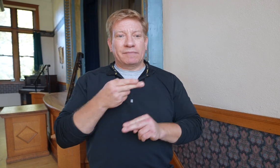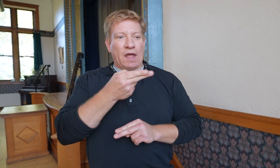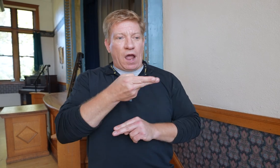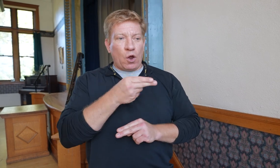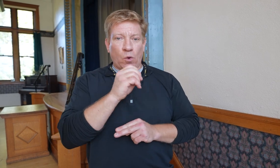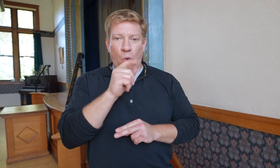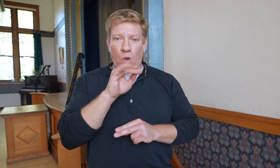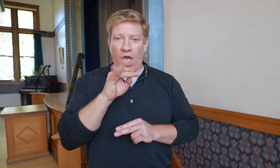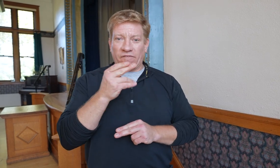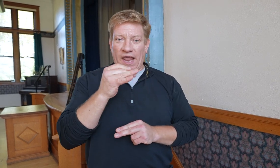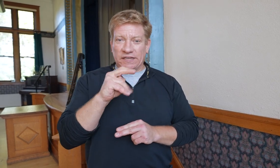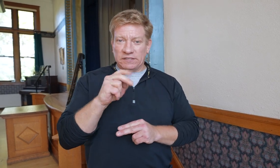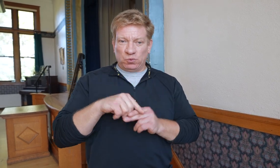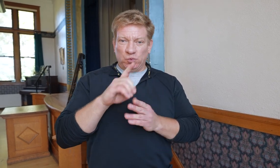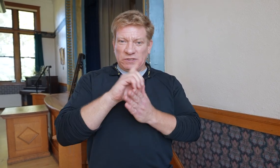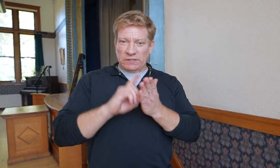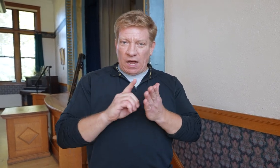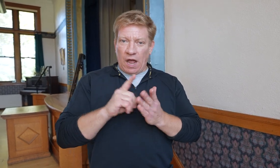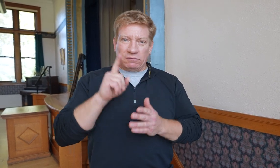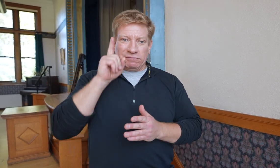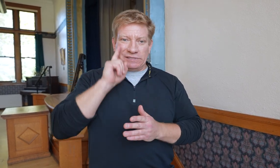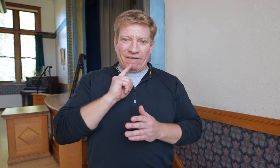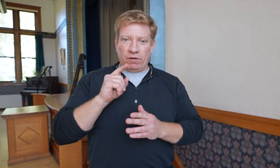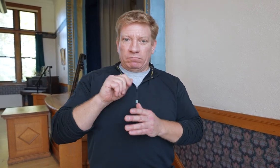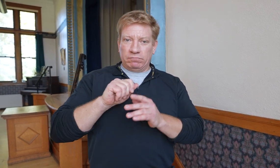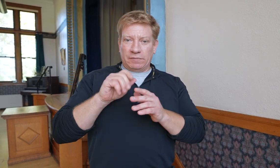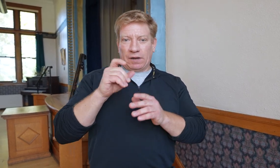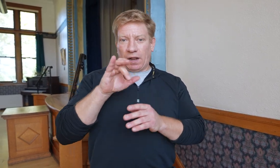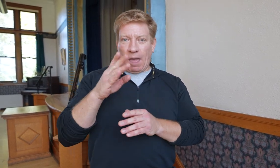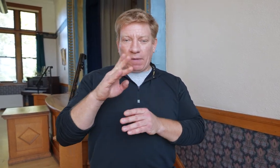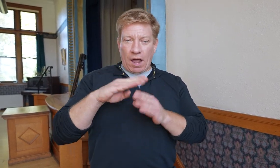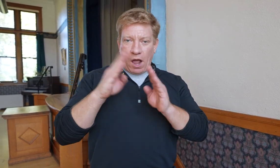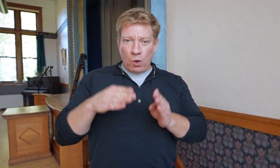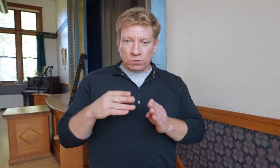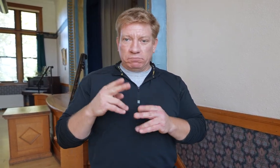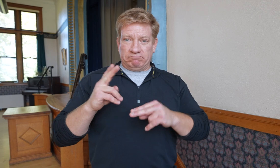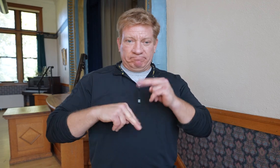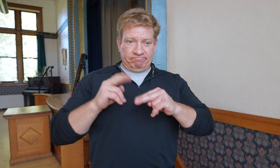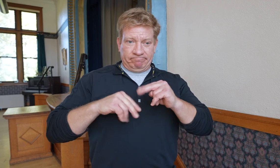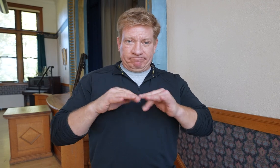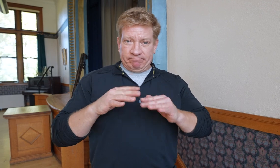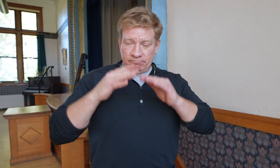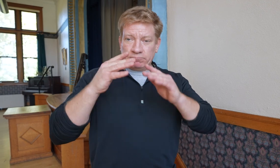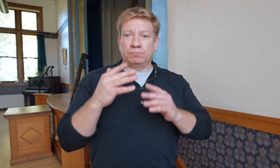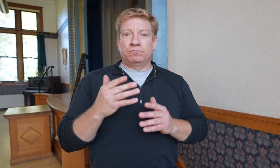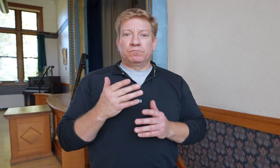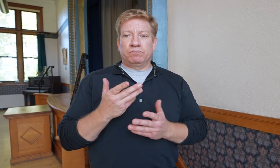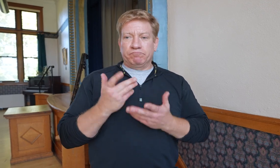She hired Olaf Hanson to design this Deaf club house. Once it was built,